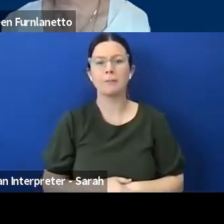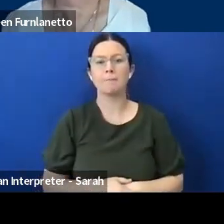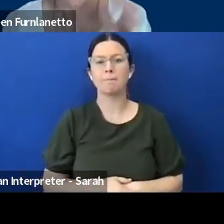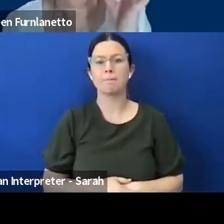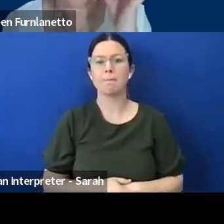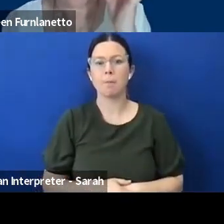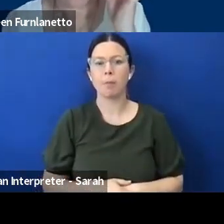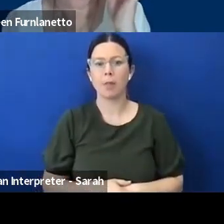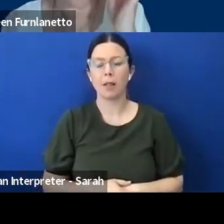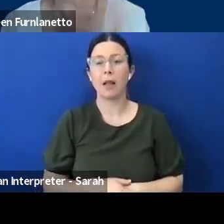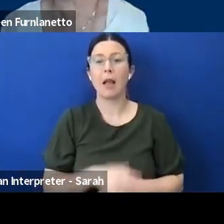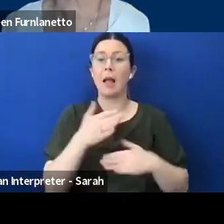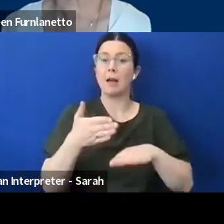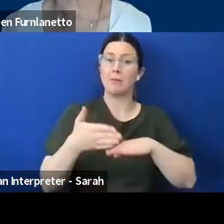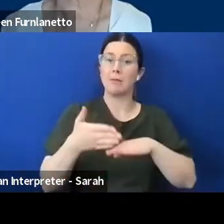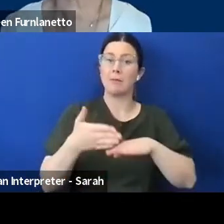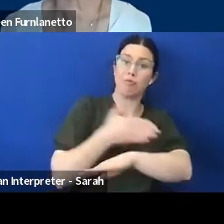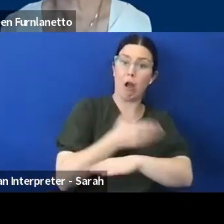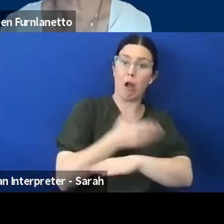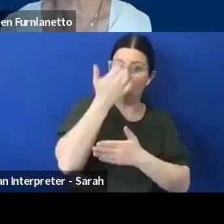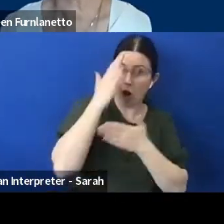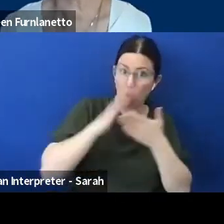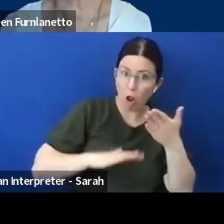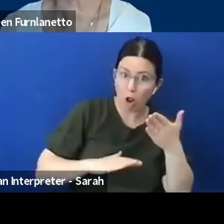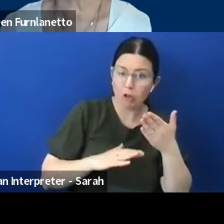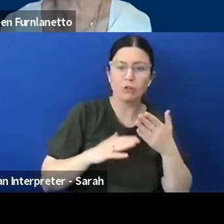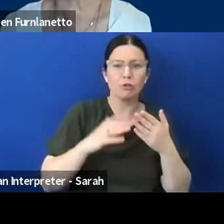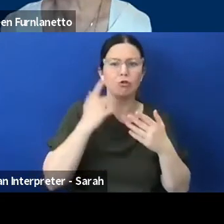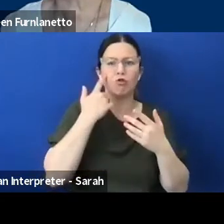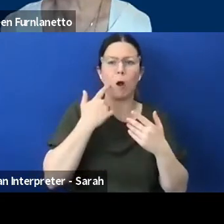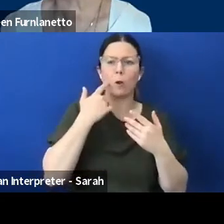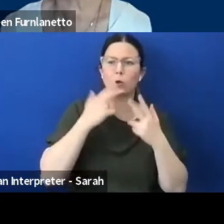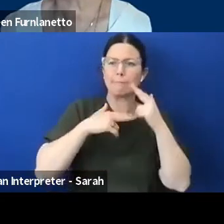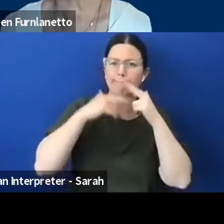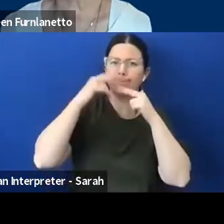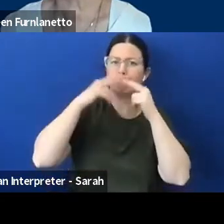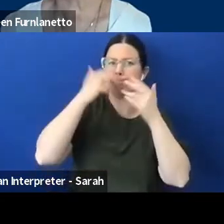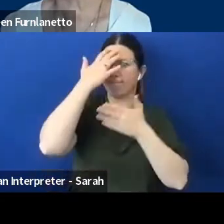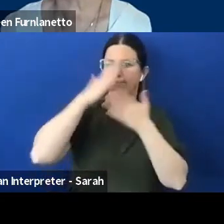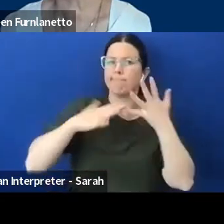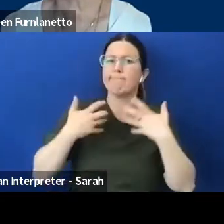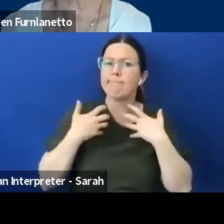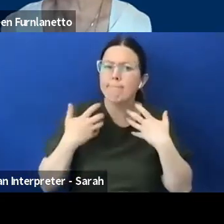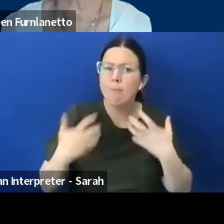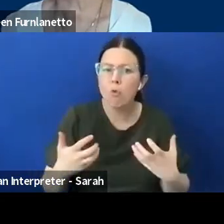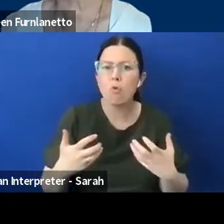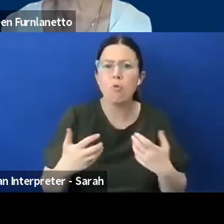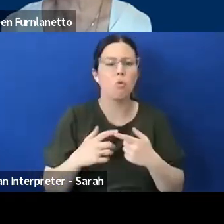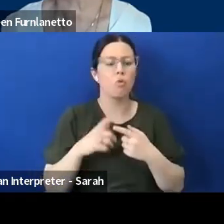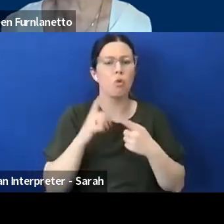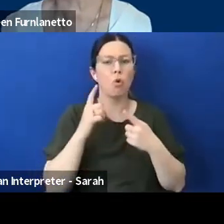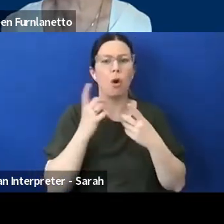knowledge and developing, allowing the services to develop strength-based approaches,